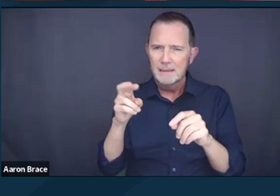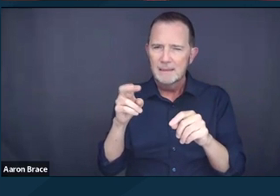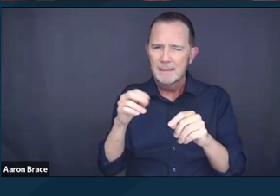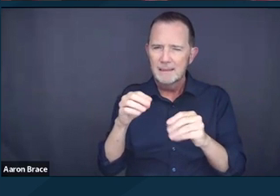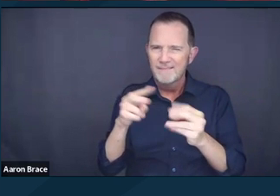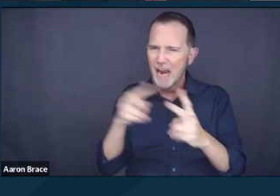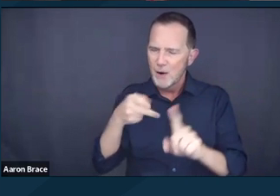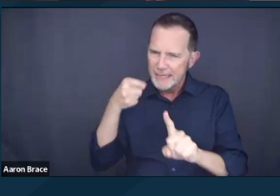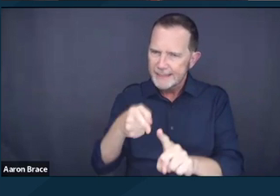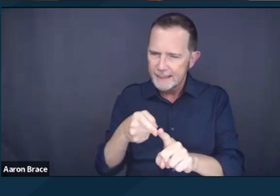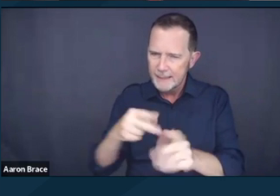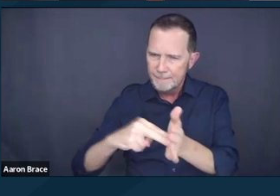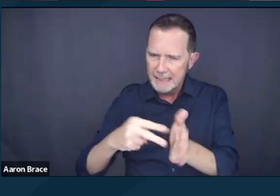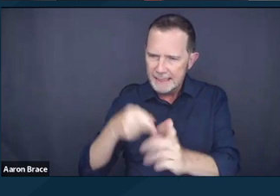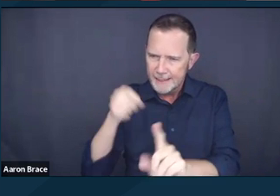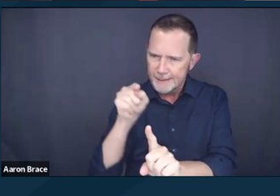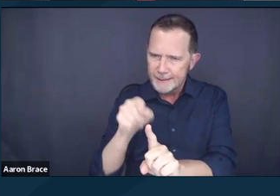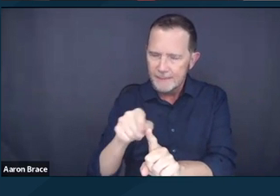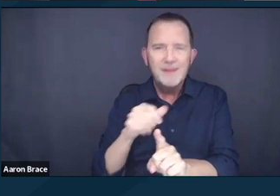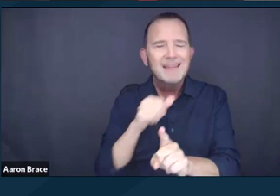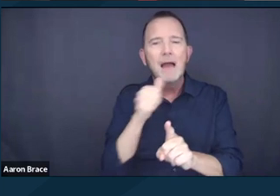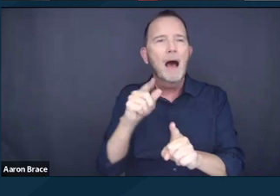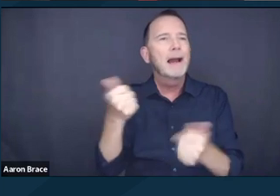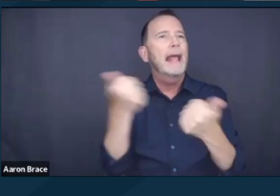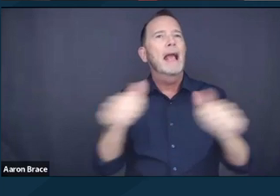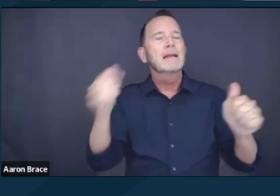than all of the mental health disabilities and the full spectrum.